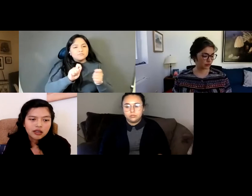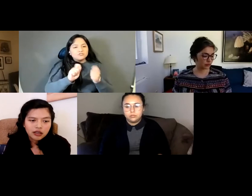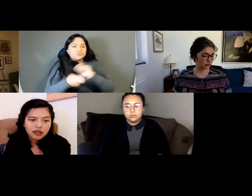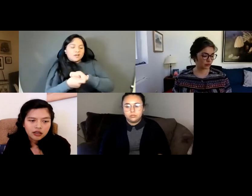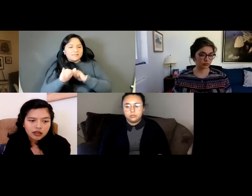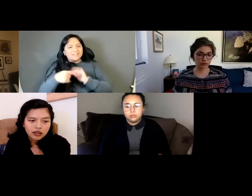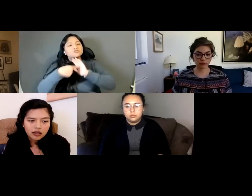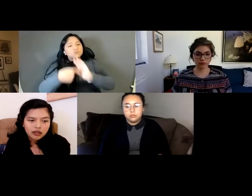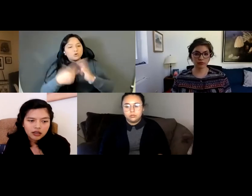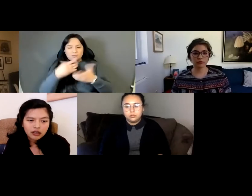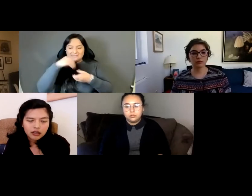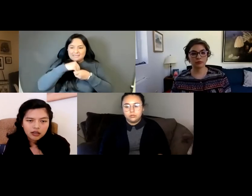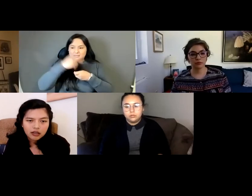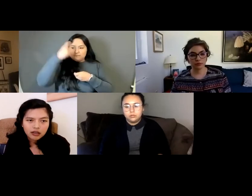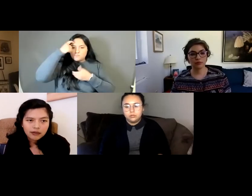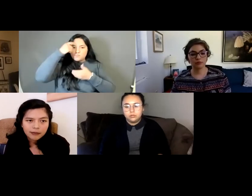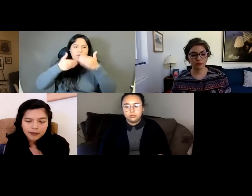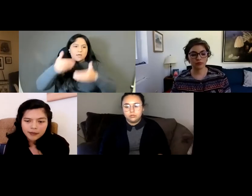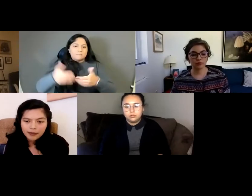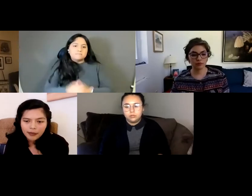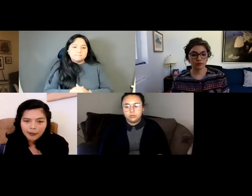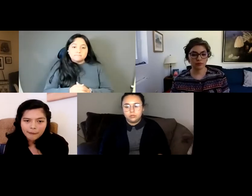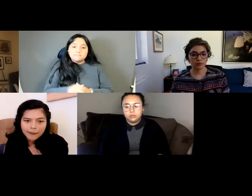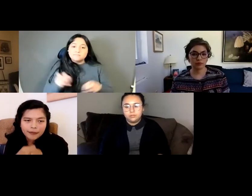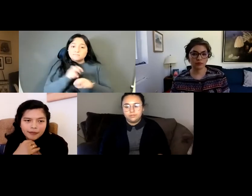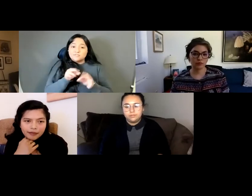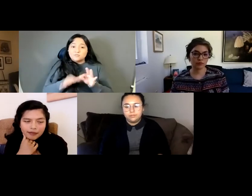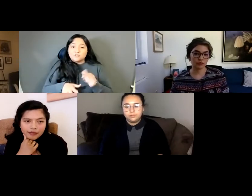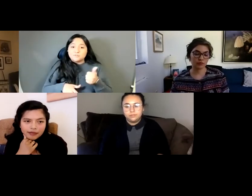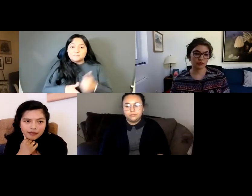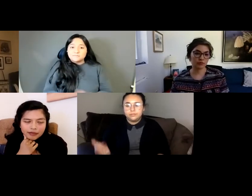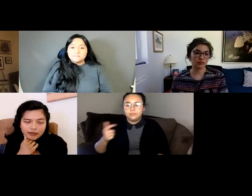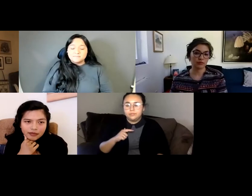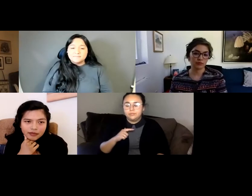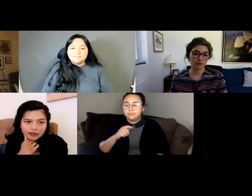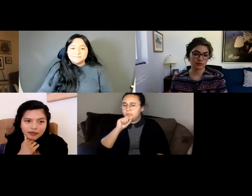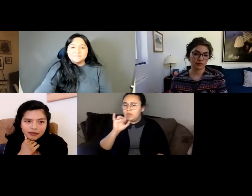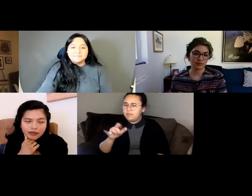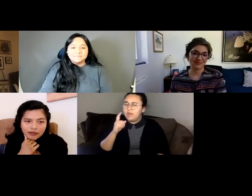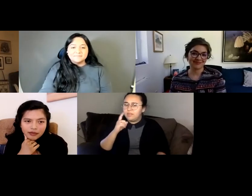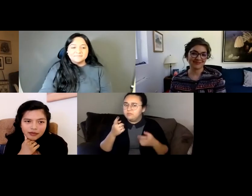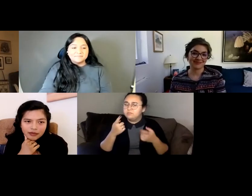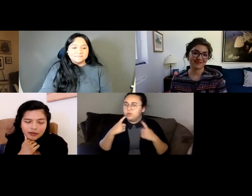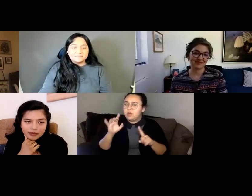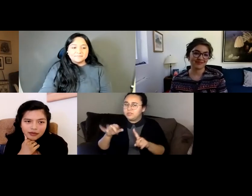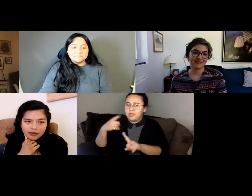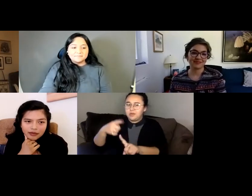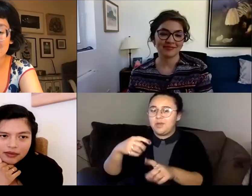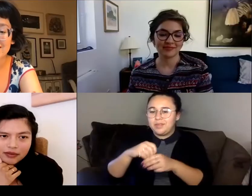Lily Philpott What's that, and I really think that is something that you accomplish in the book itself too I really could feel the